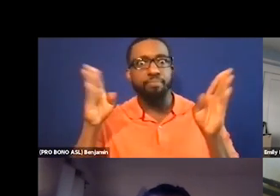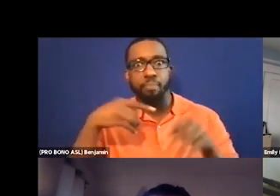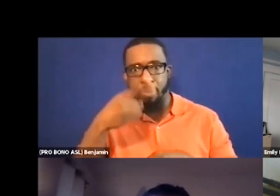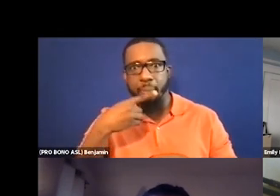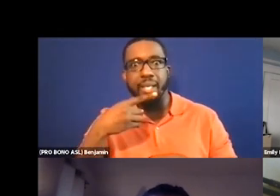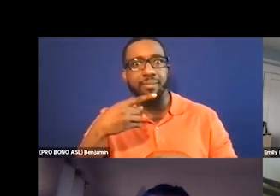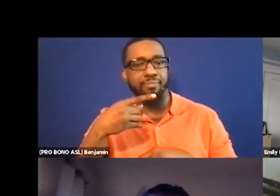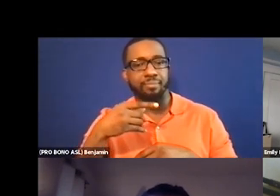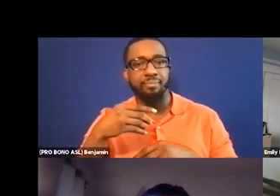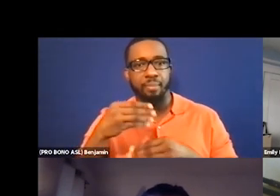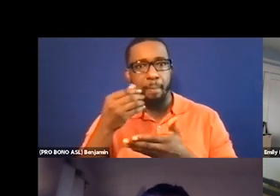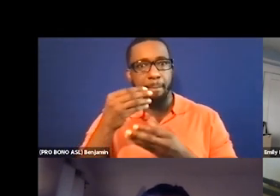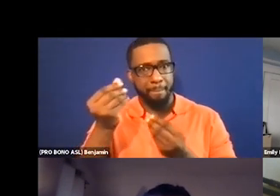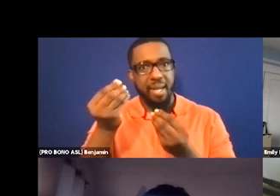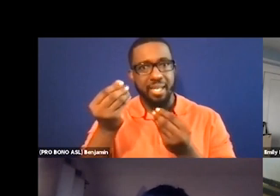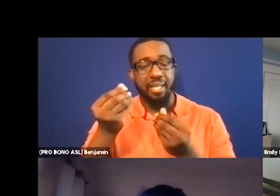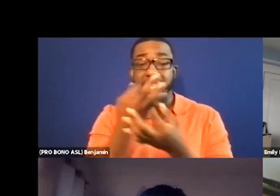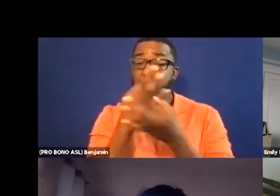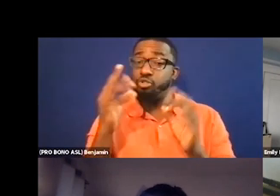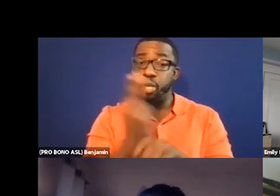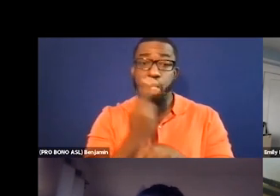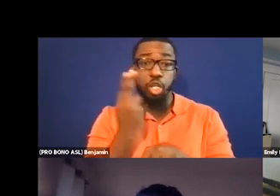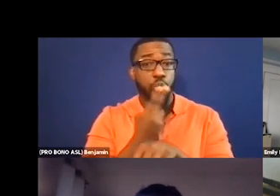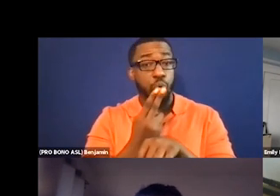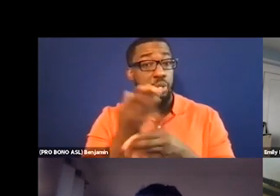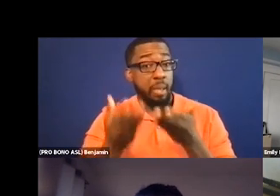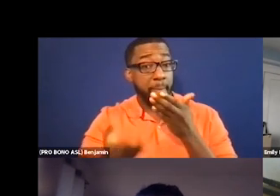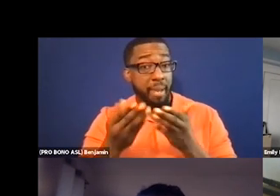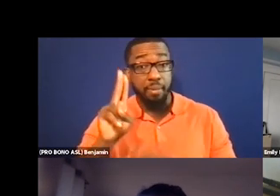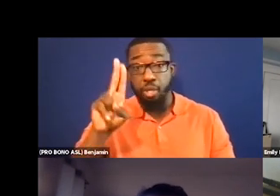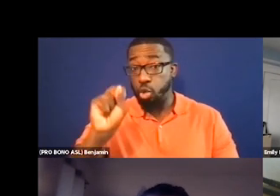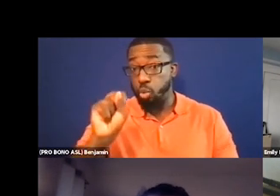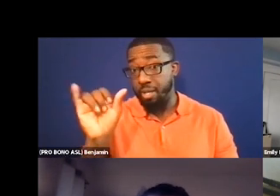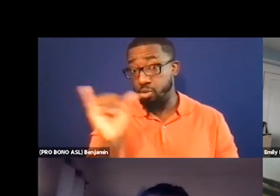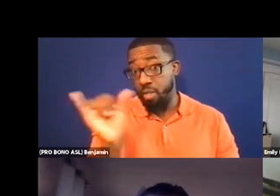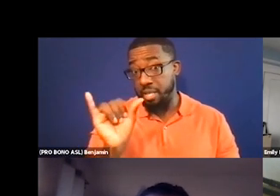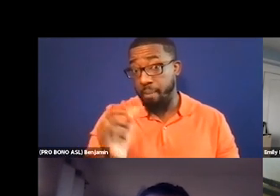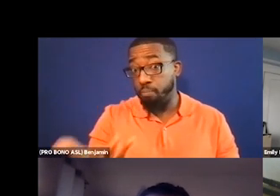they're free to use for other fests too. Perhaps the U.S. could collectively do the same.